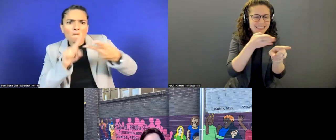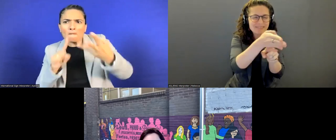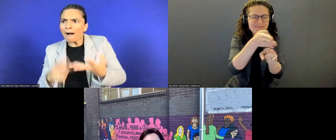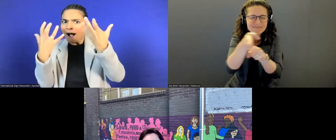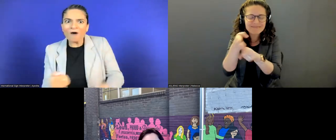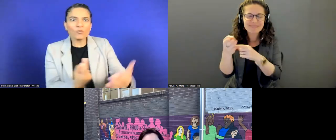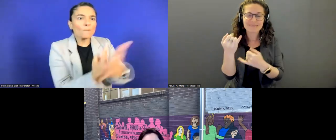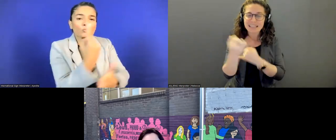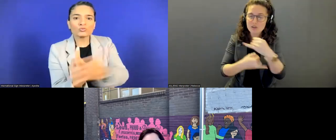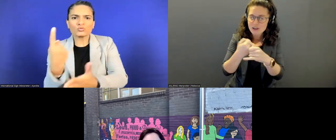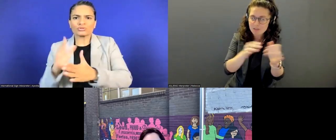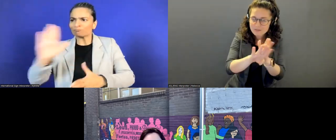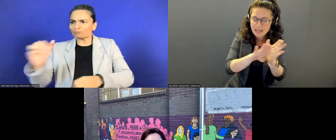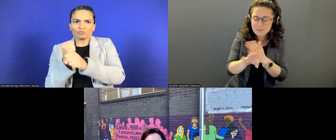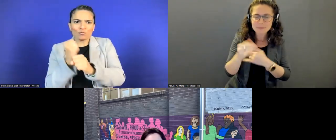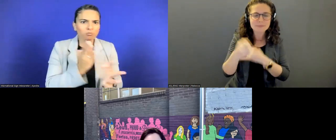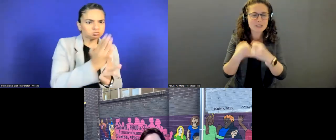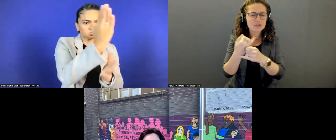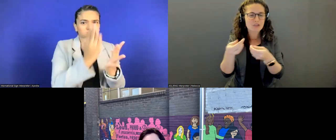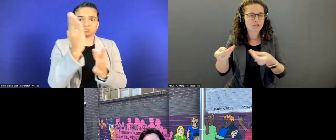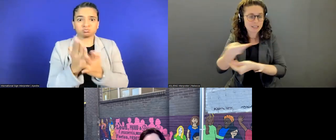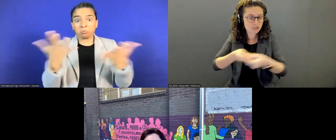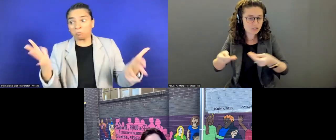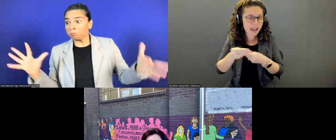And we'll be saying more about that a little later.